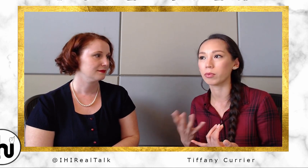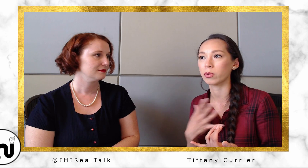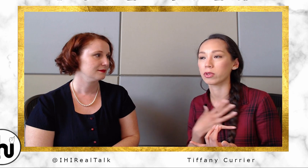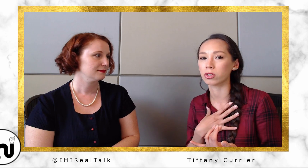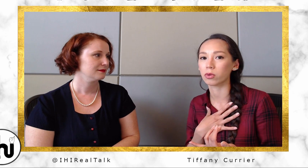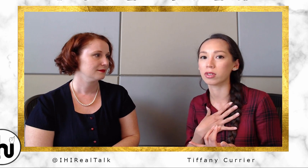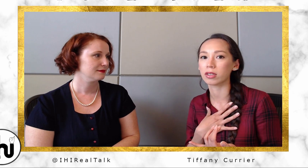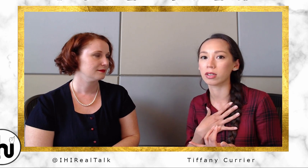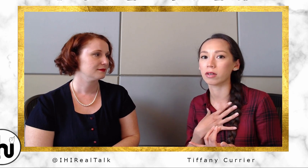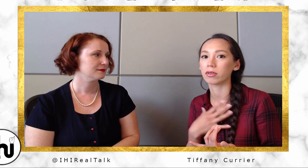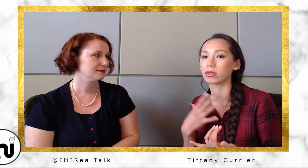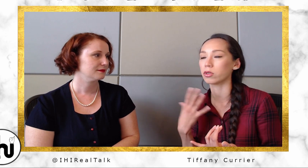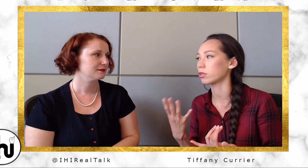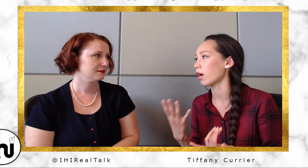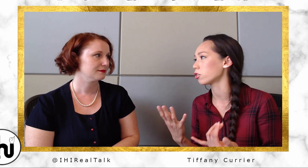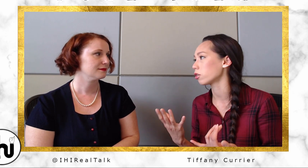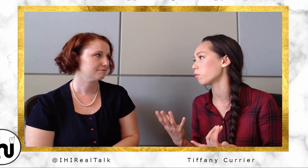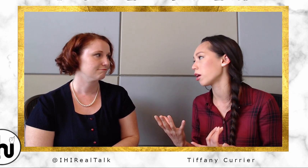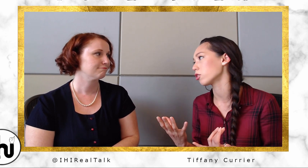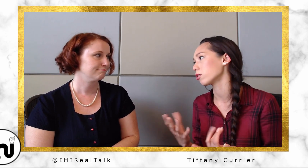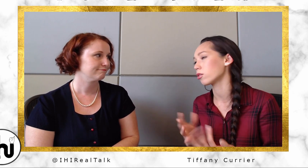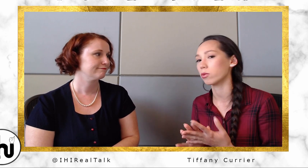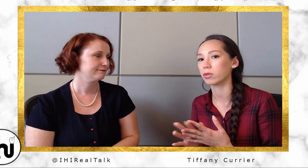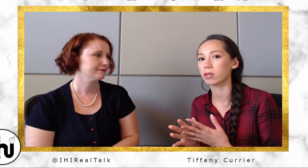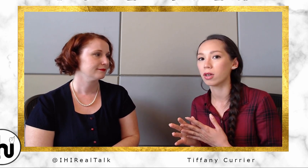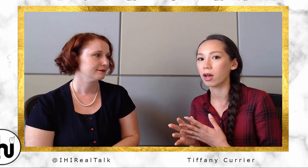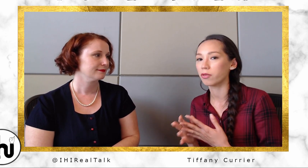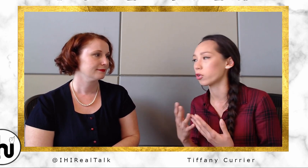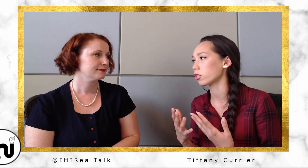was just so sensitive and so attached to the patients, so it was unfortunate that I